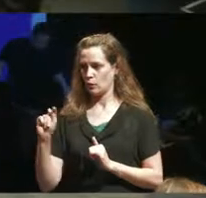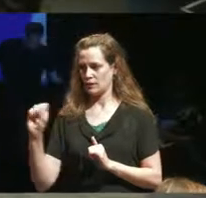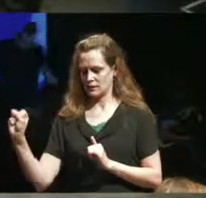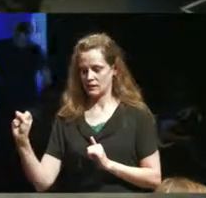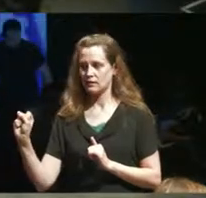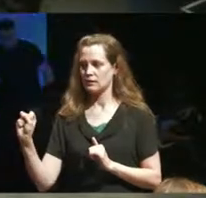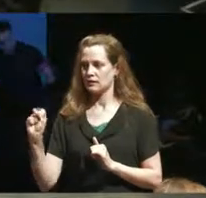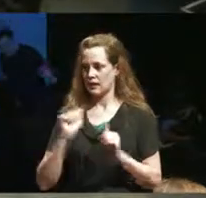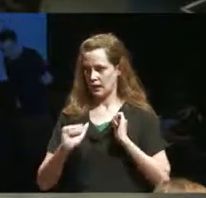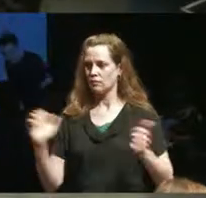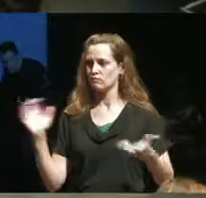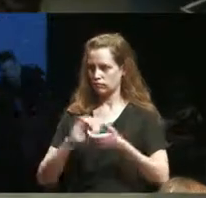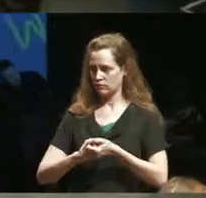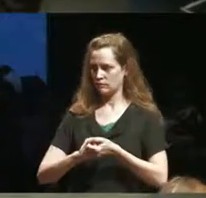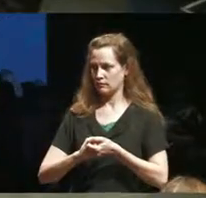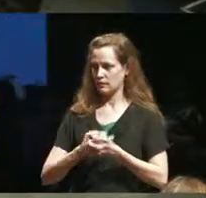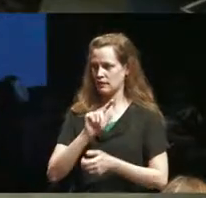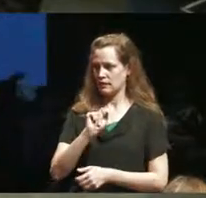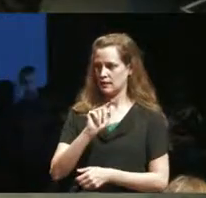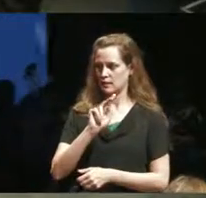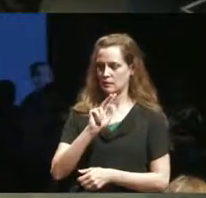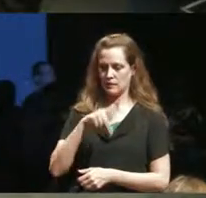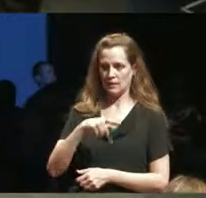general manager her name is Kate bound Romeo she said